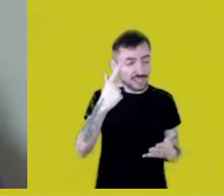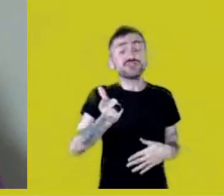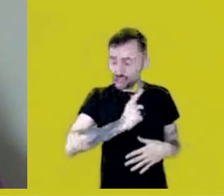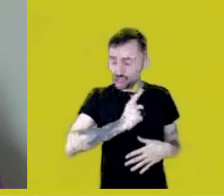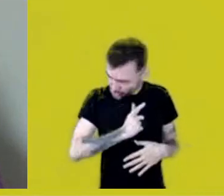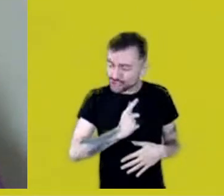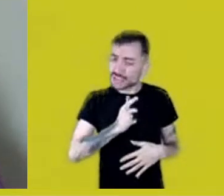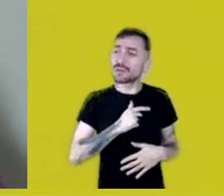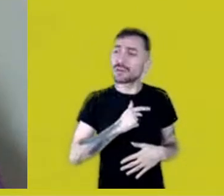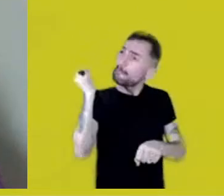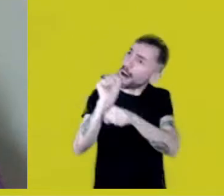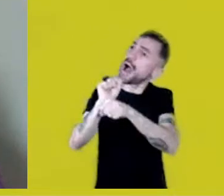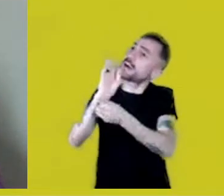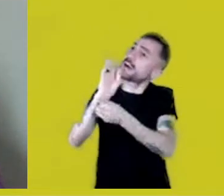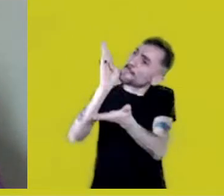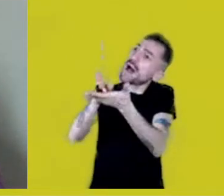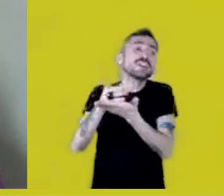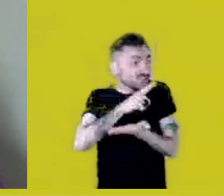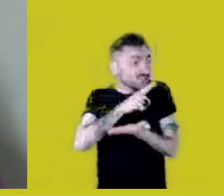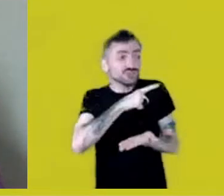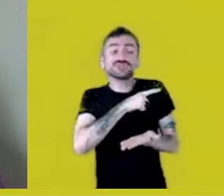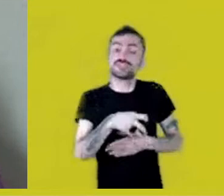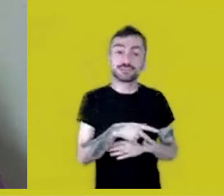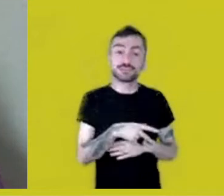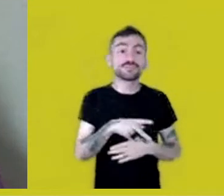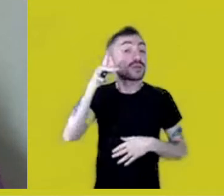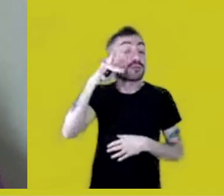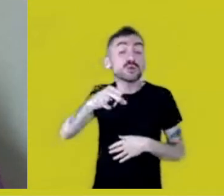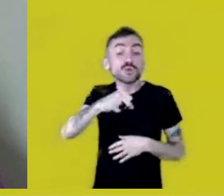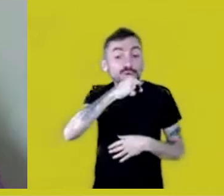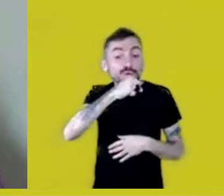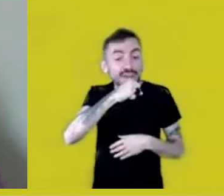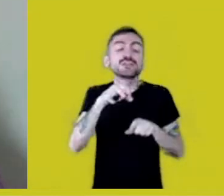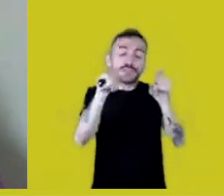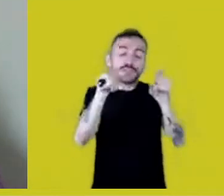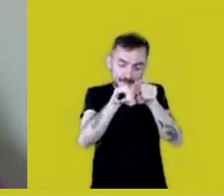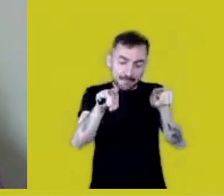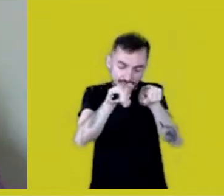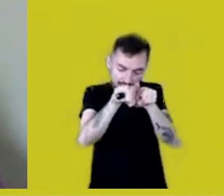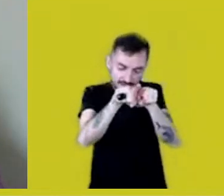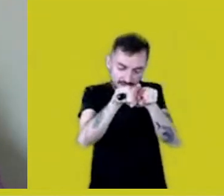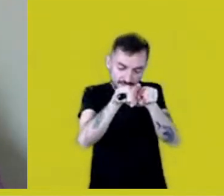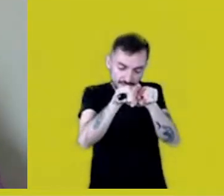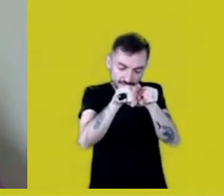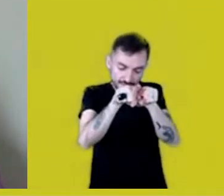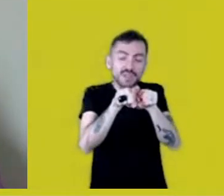And here in Porto Velho there is also, in popular culture,